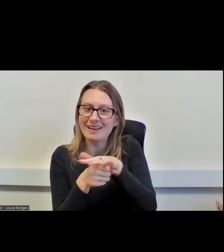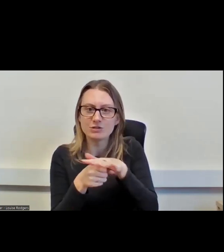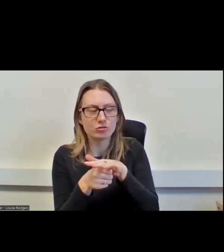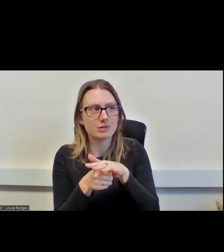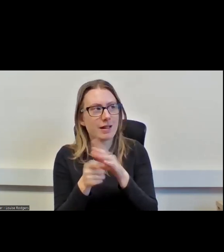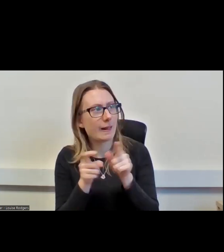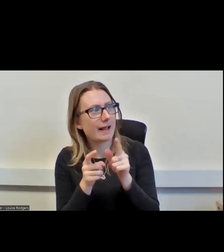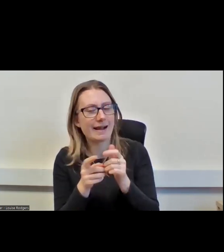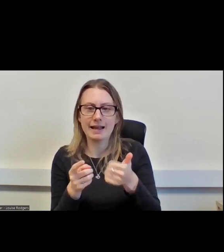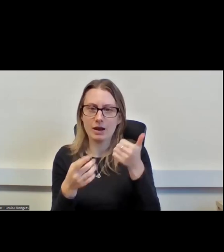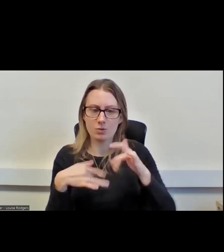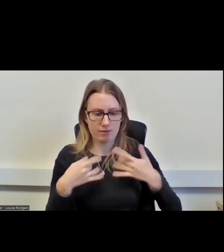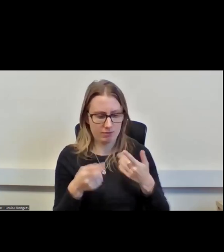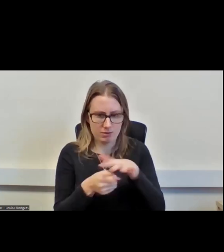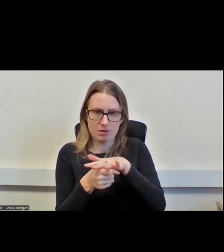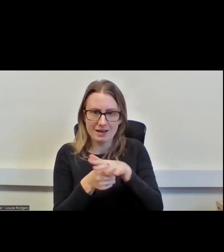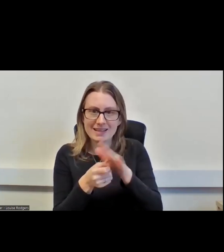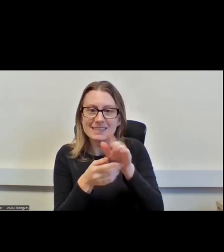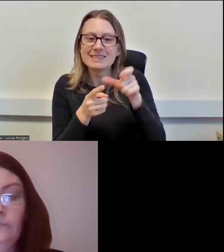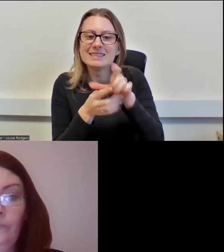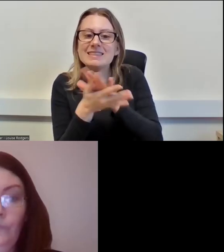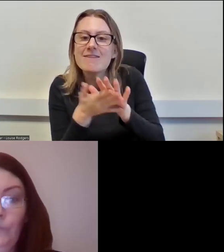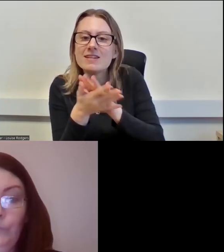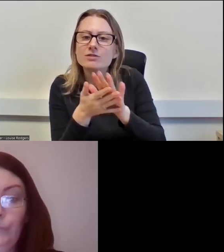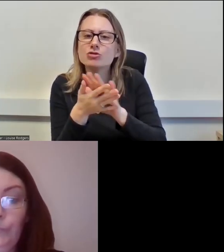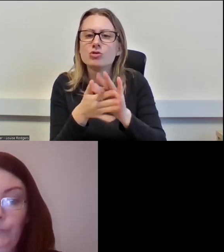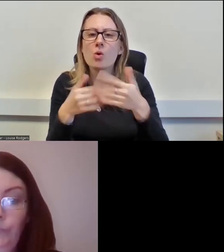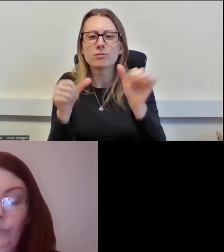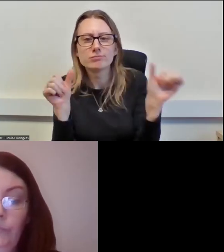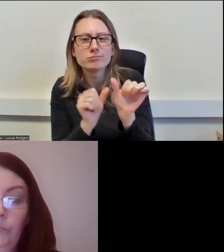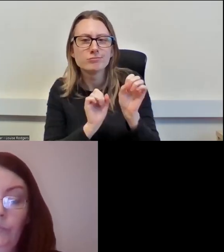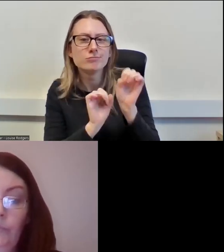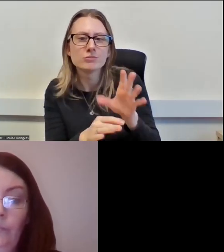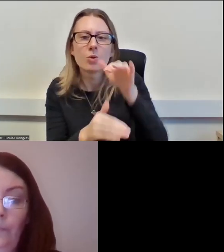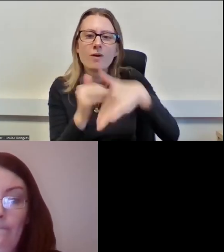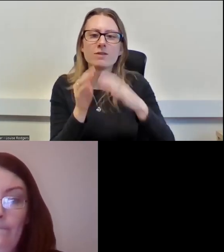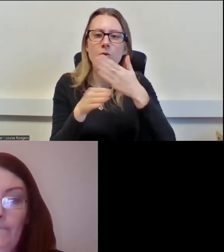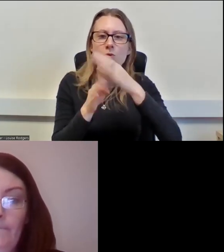the definitions or the shorthands around working class. We've got plenty of time